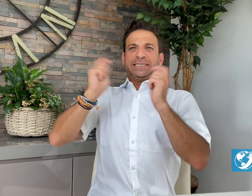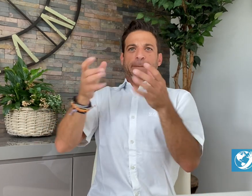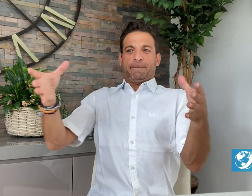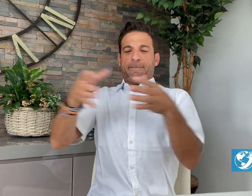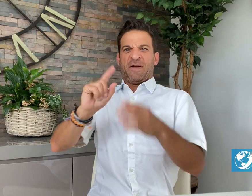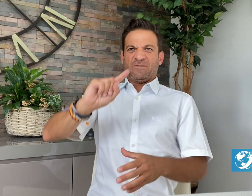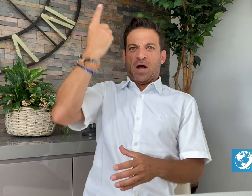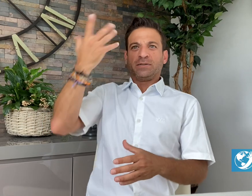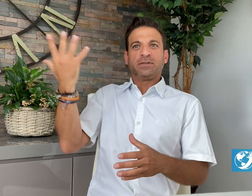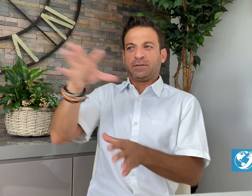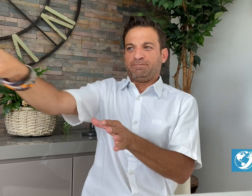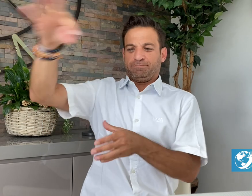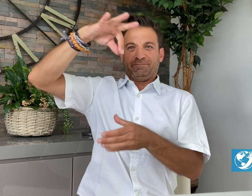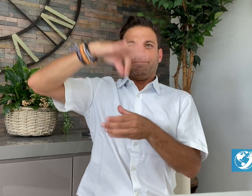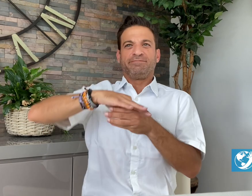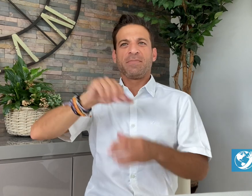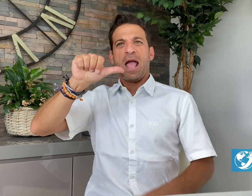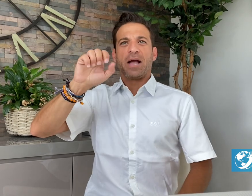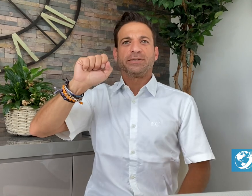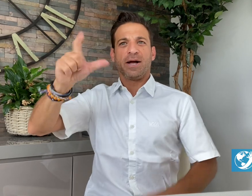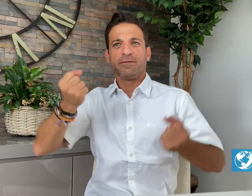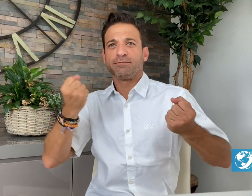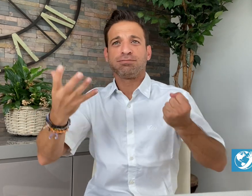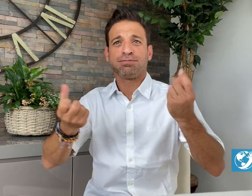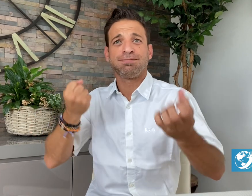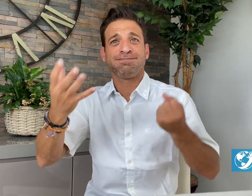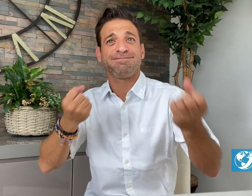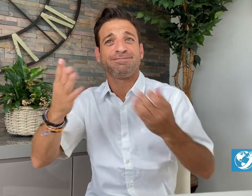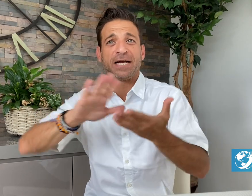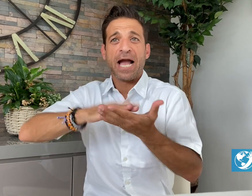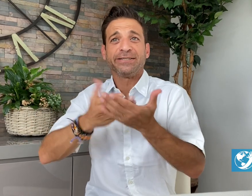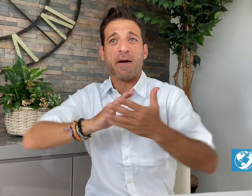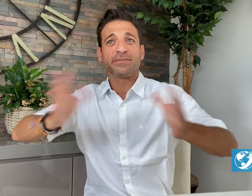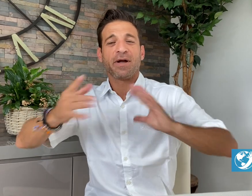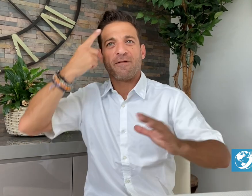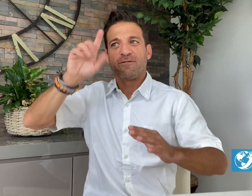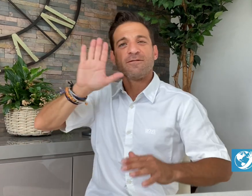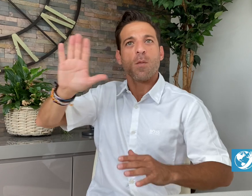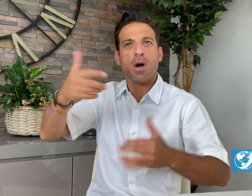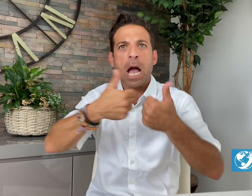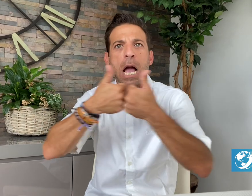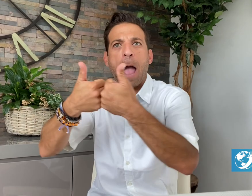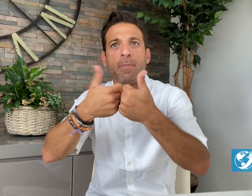to hire a full-time American Sign Language (ASL) interpreter